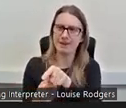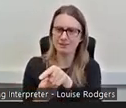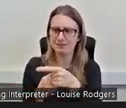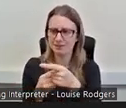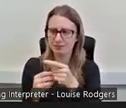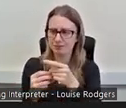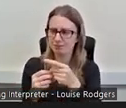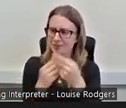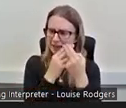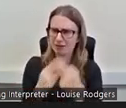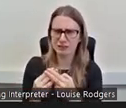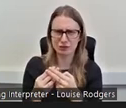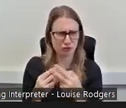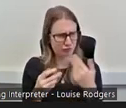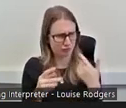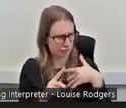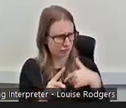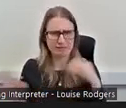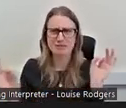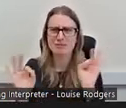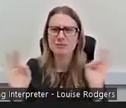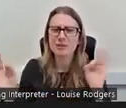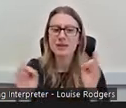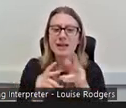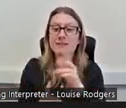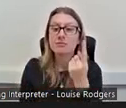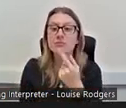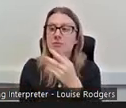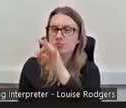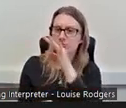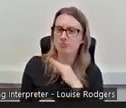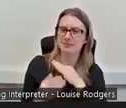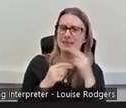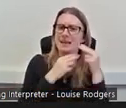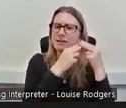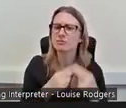have a heritage background, you know if someone asked me then what is heritage I wouldn't had an